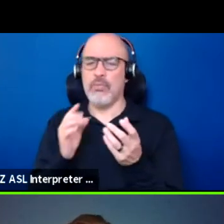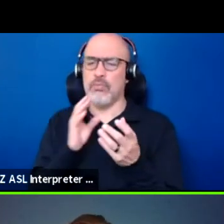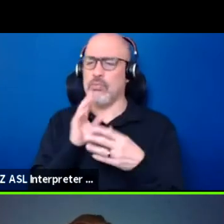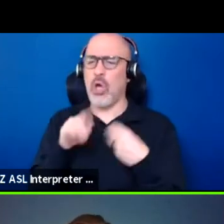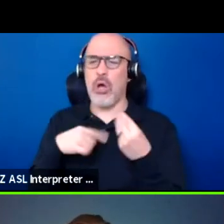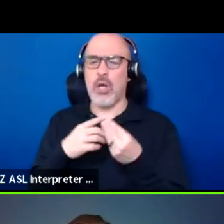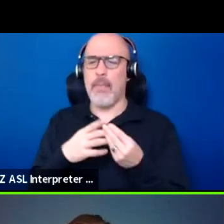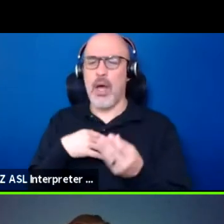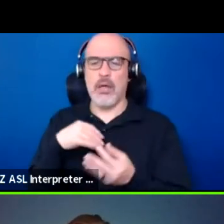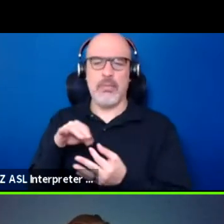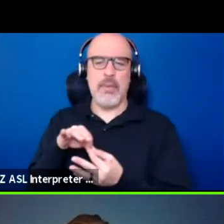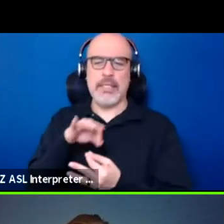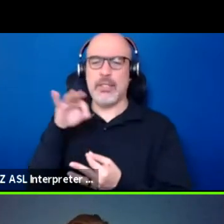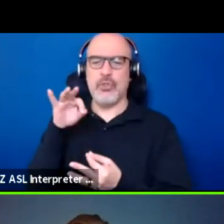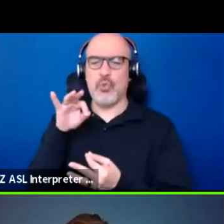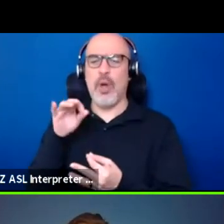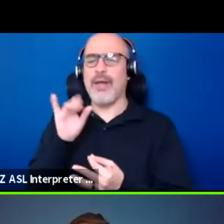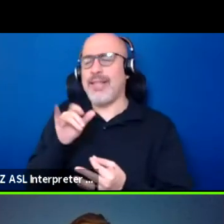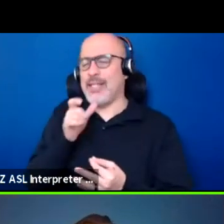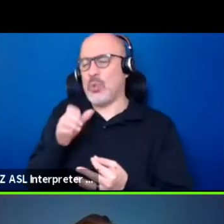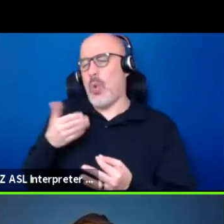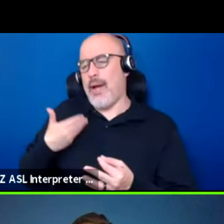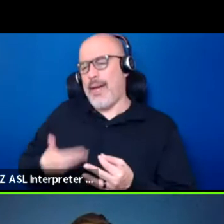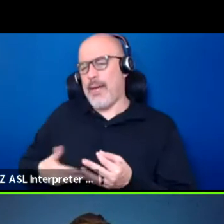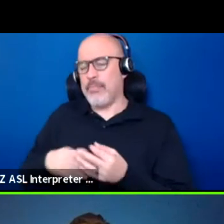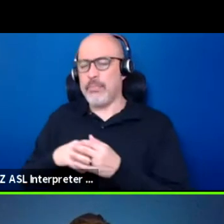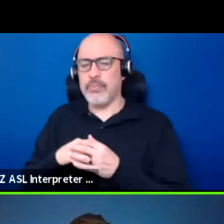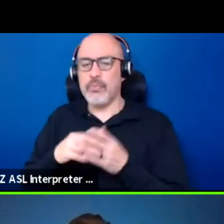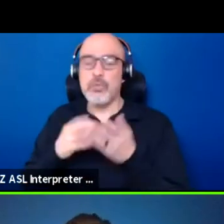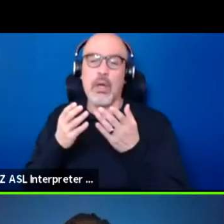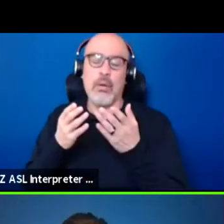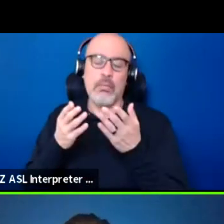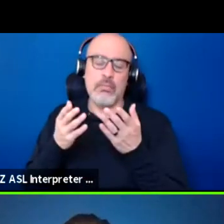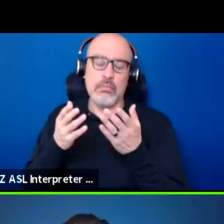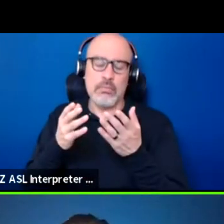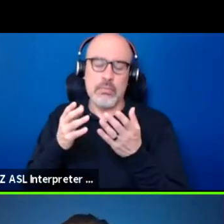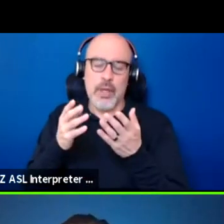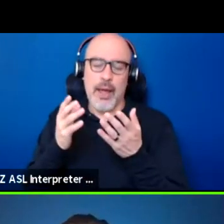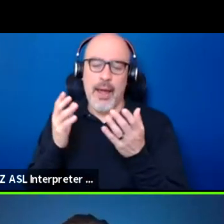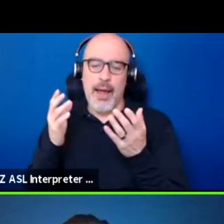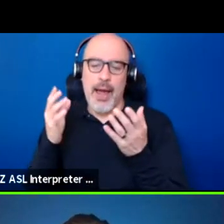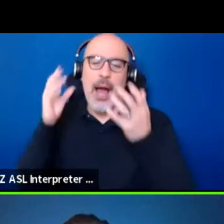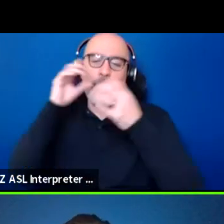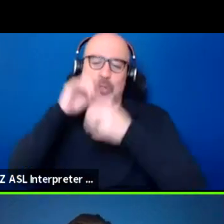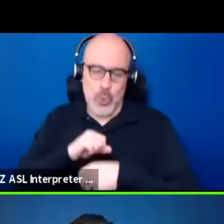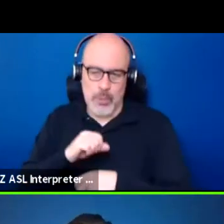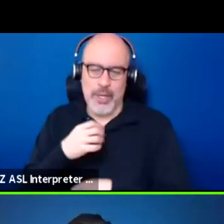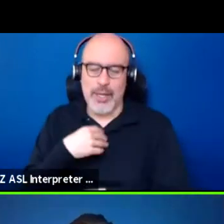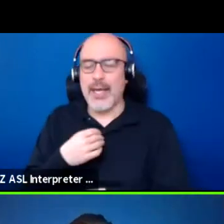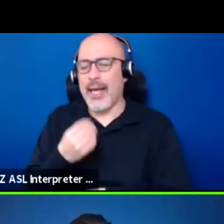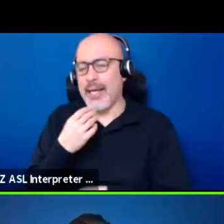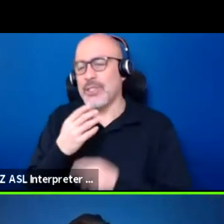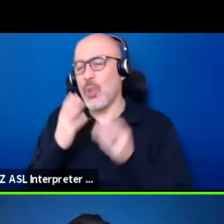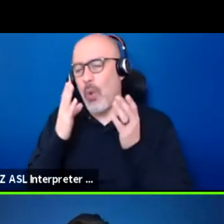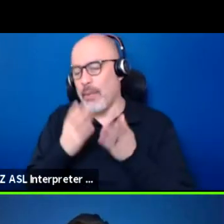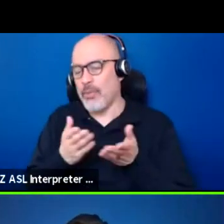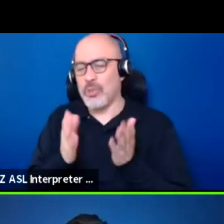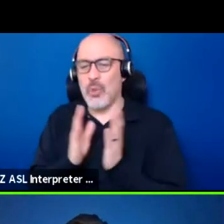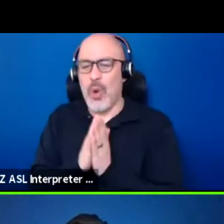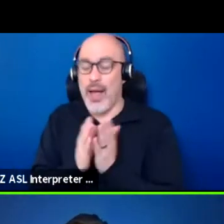just because that's who I am, outside and specifically, I'm assuming that's a white person that asked that question. I don't know. Maybe or not.